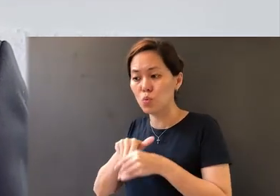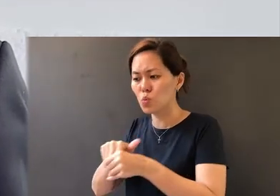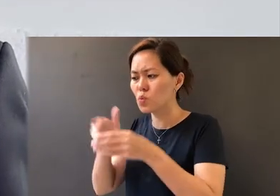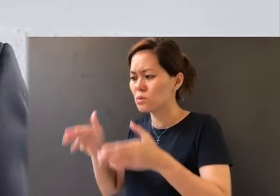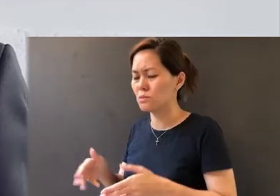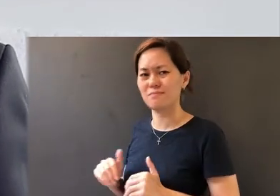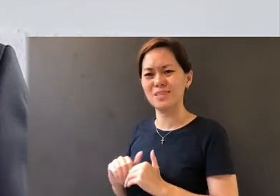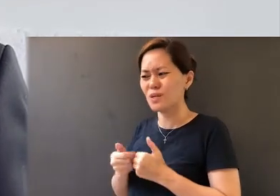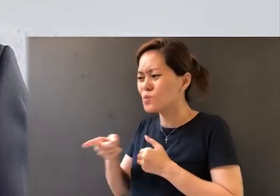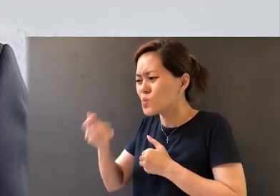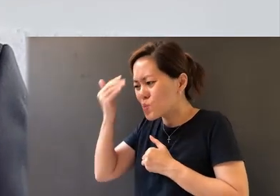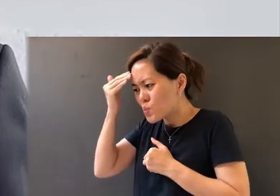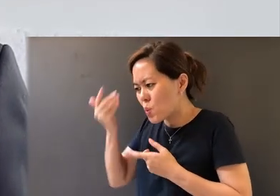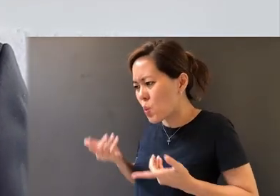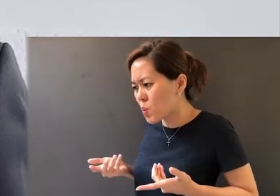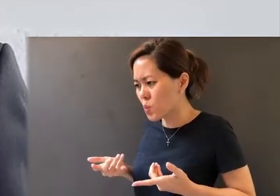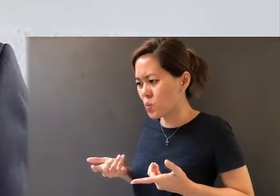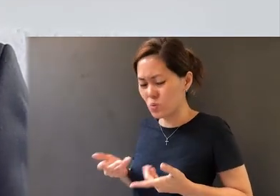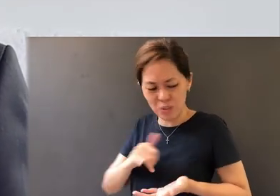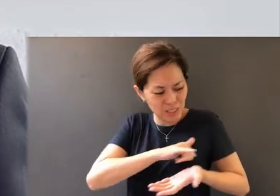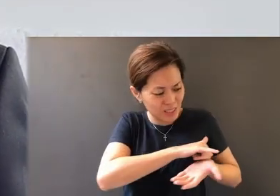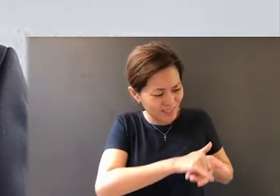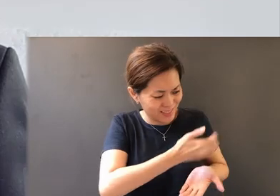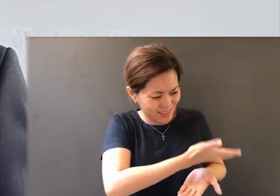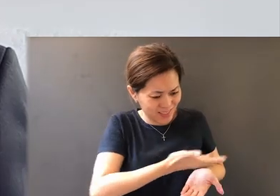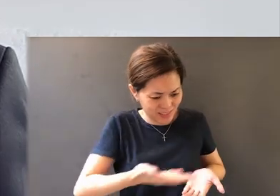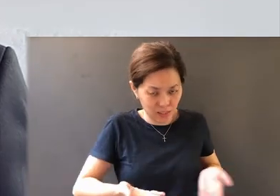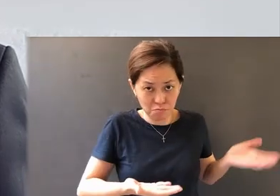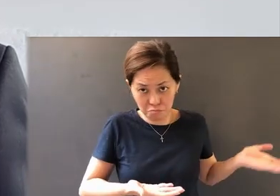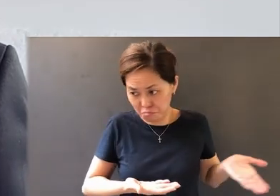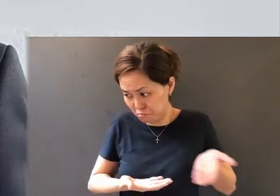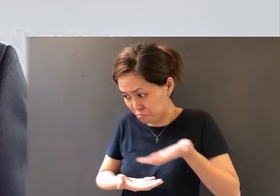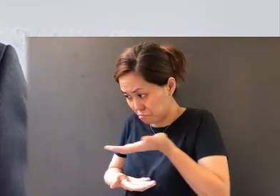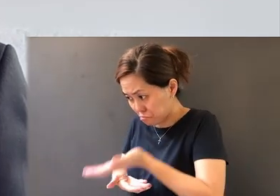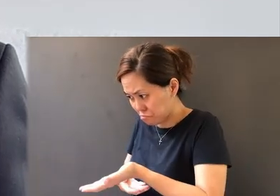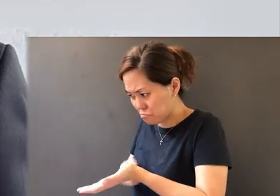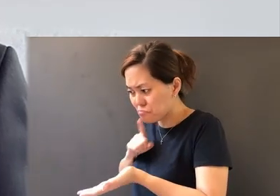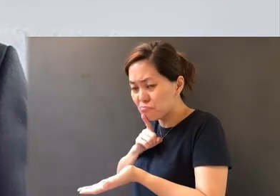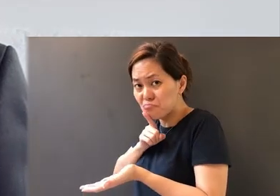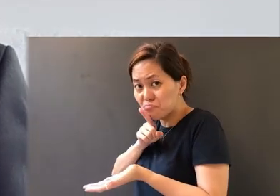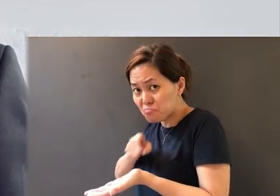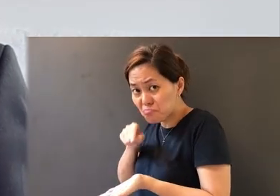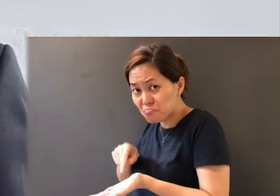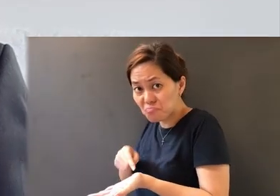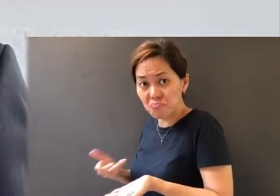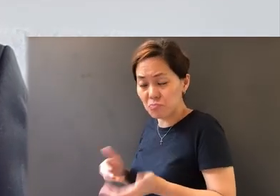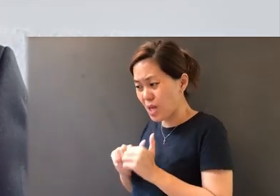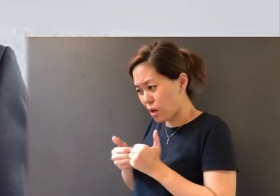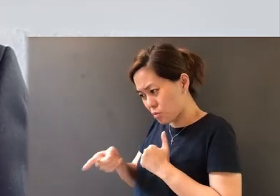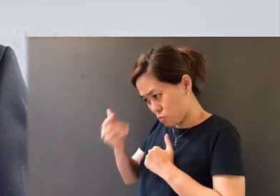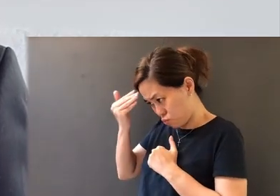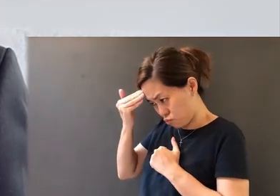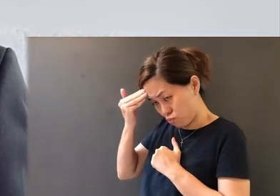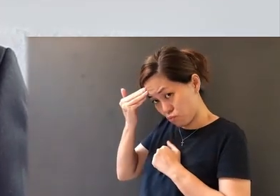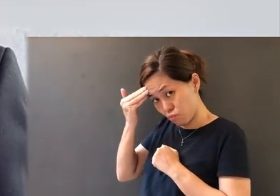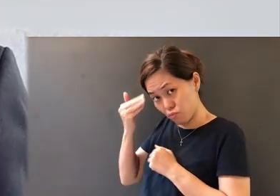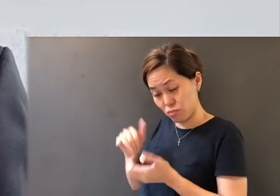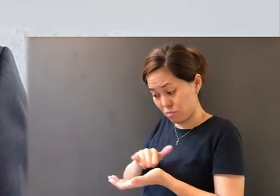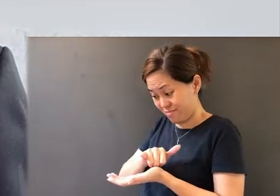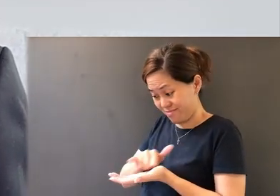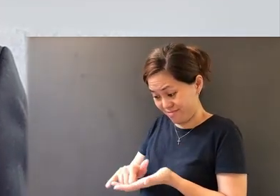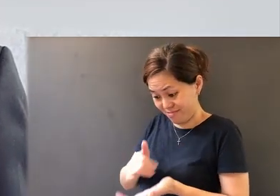"But how do you know that the items are real? How do you know that the items